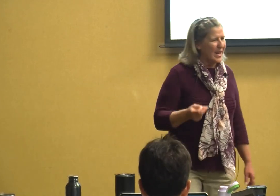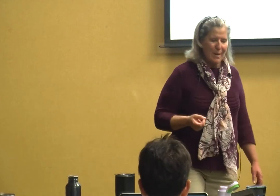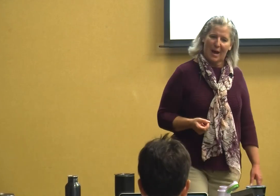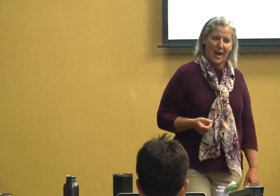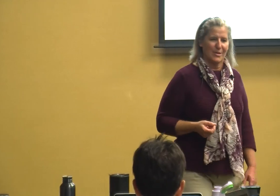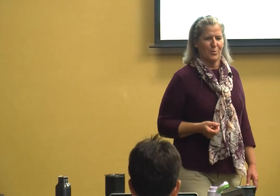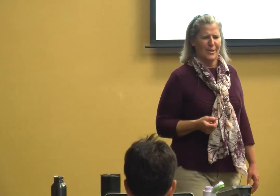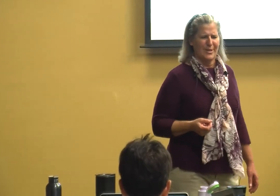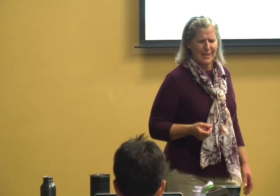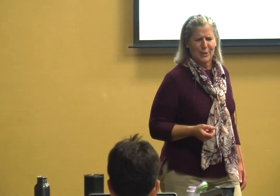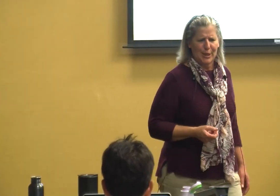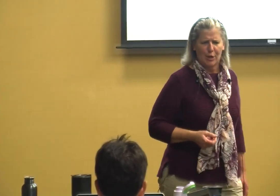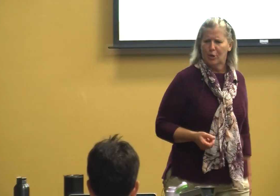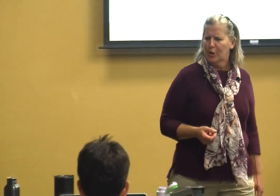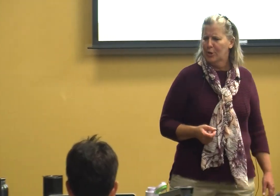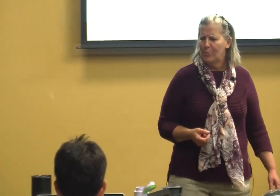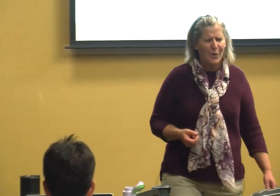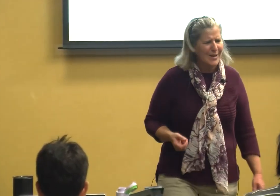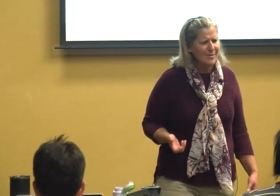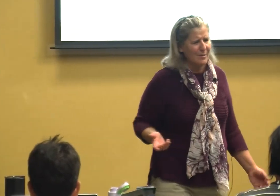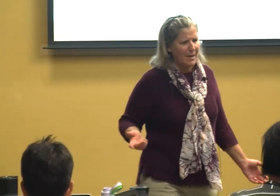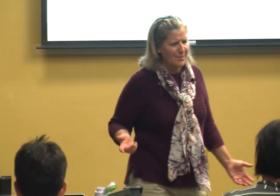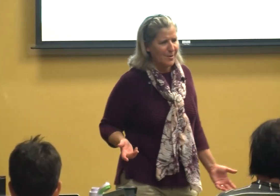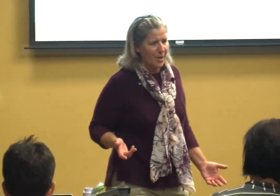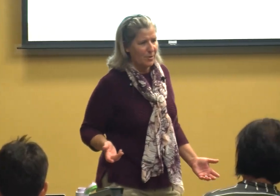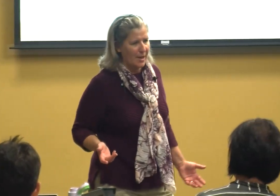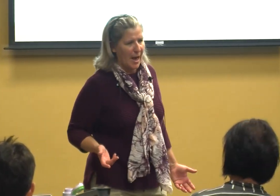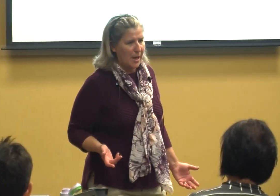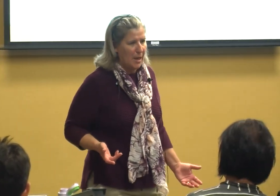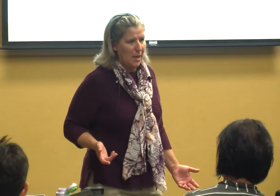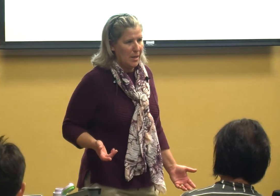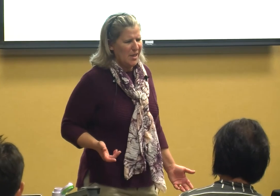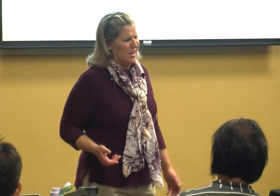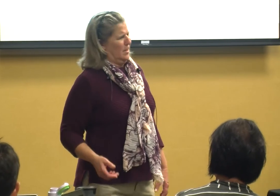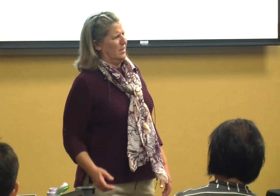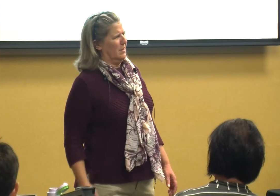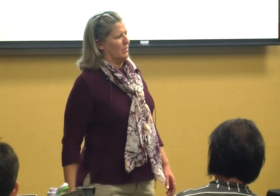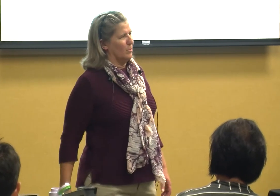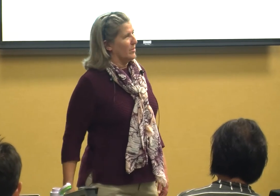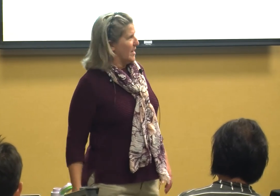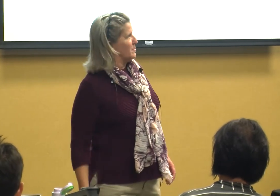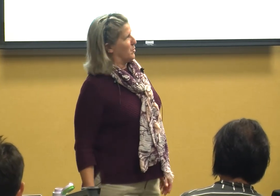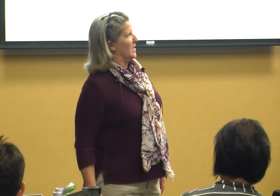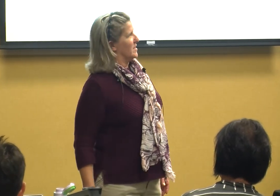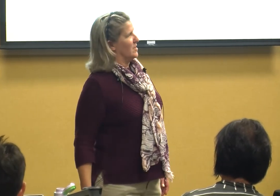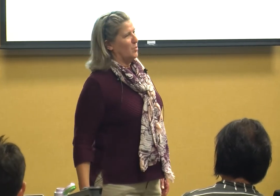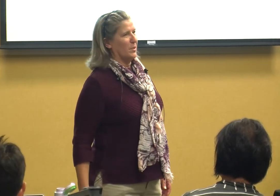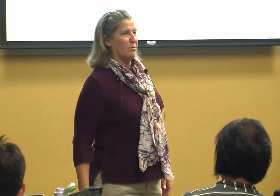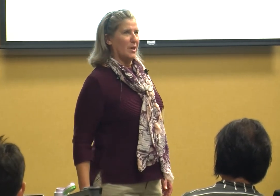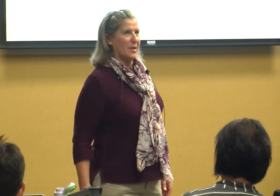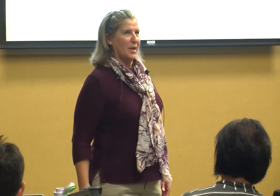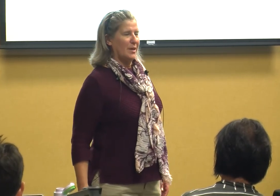am I actually teaching here what is the lesson here today well that's pretty stupid really if